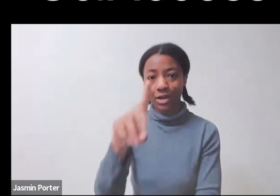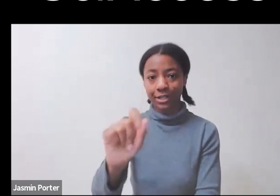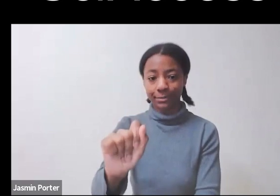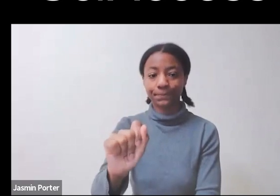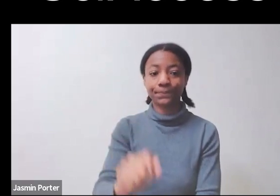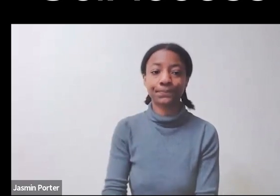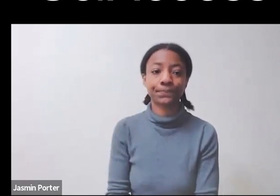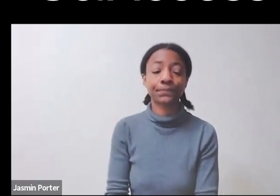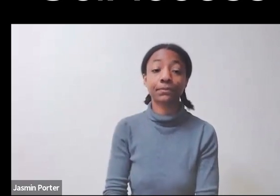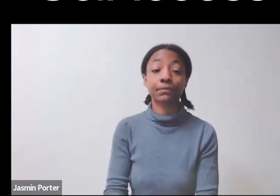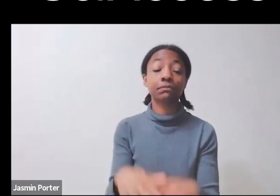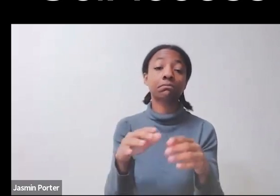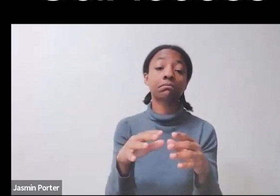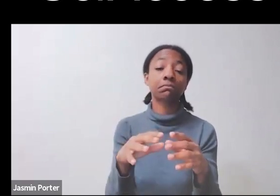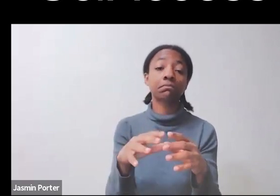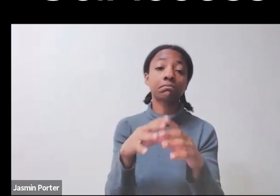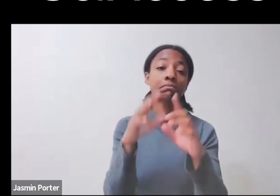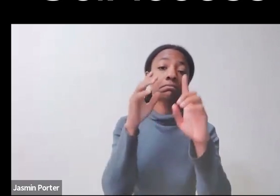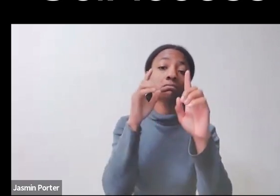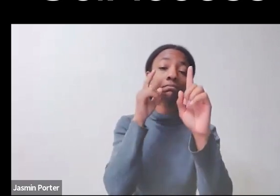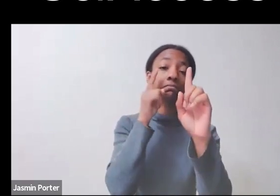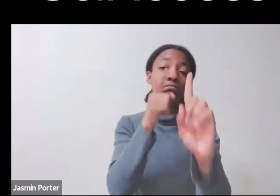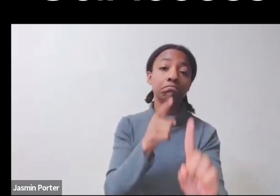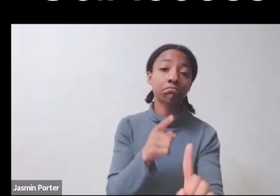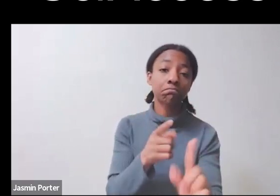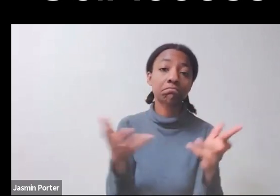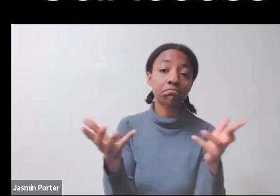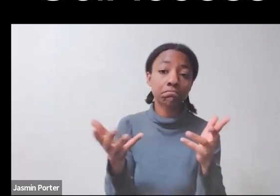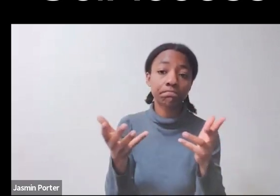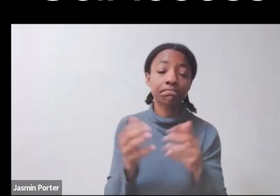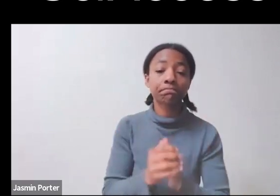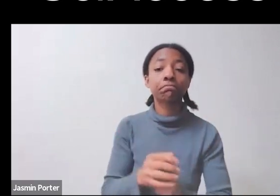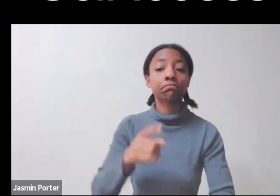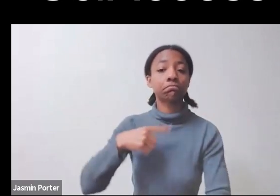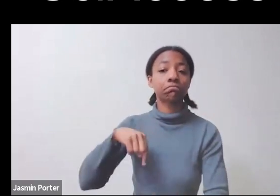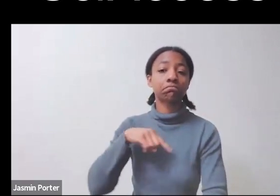Daniel and I are going to talk about who we are a little bit in relation to disability.